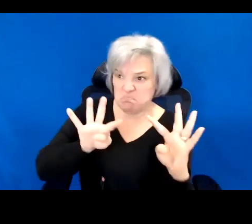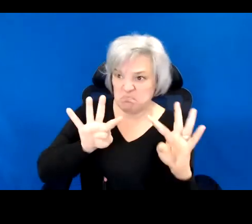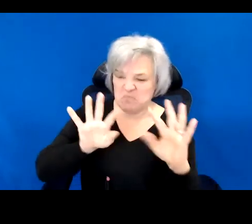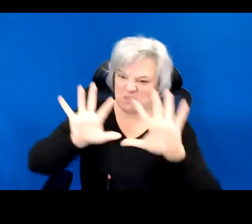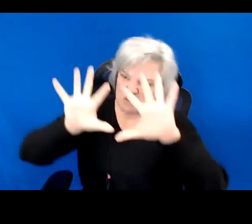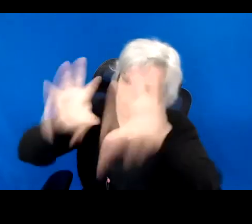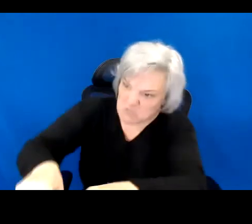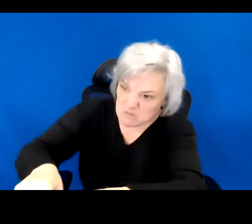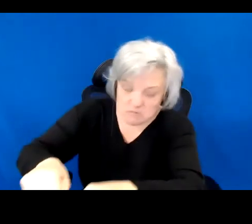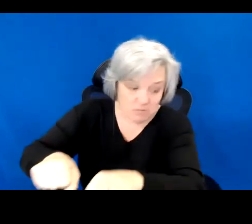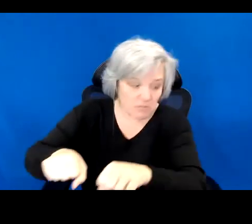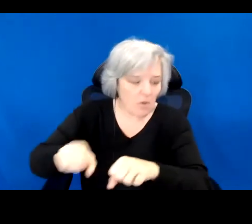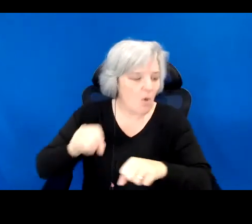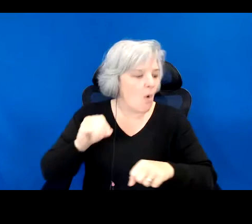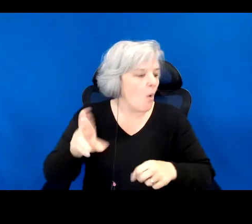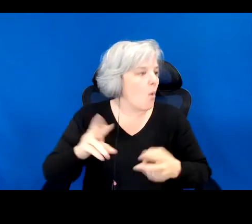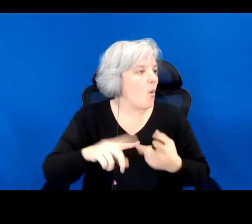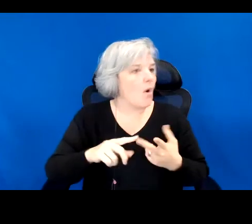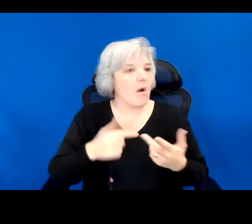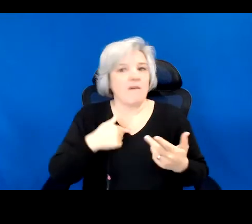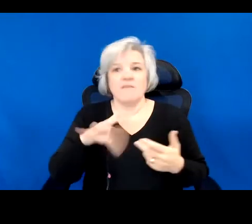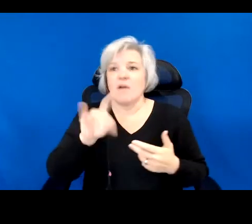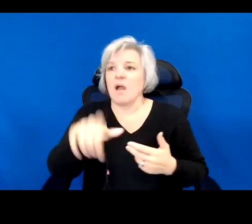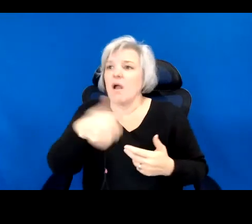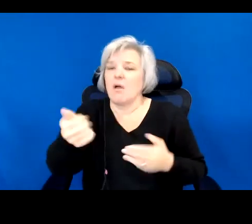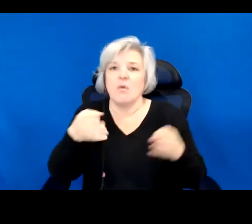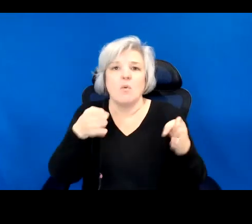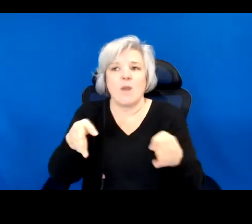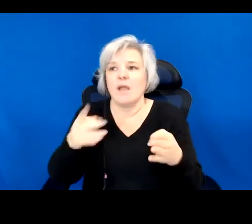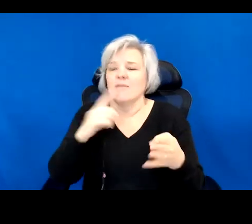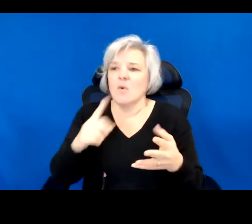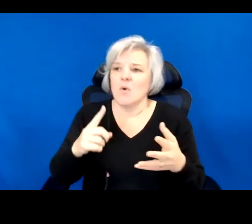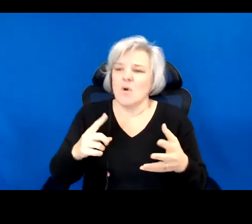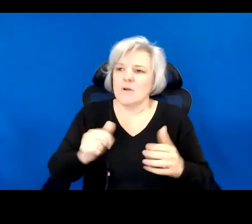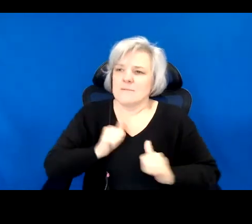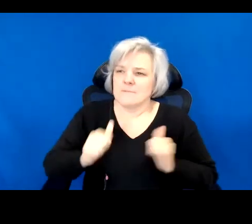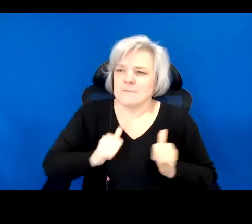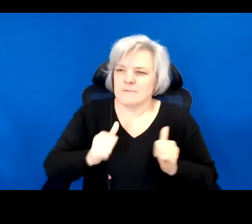Or will we find another way to exercise our wilful bodies in resistance?